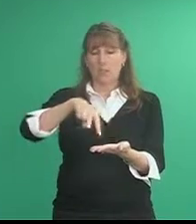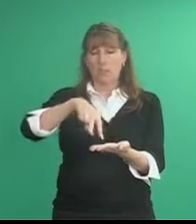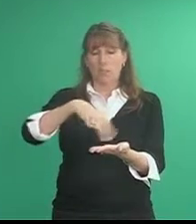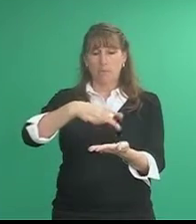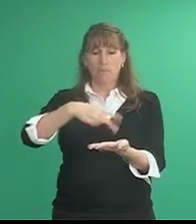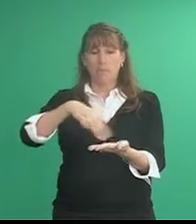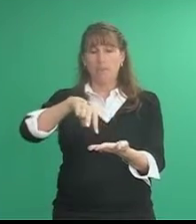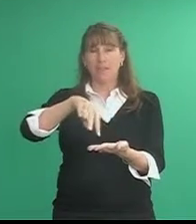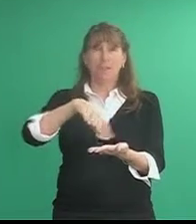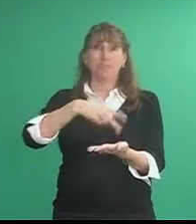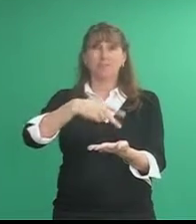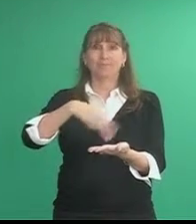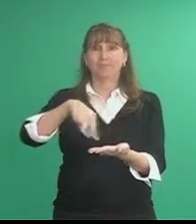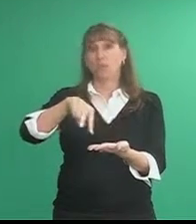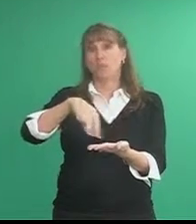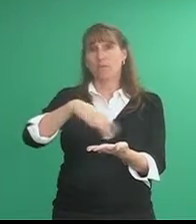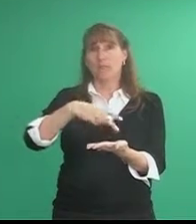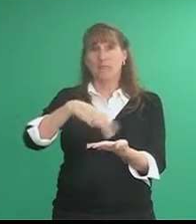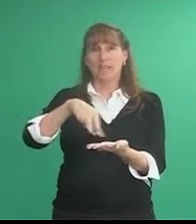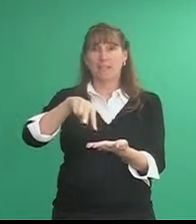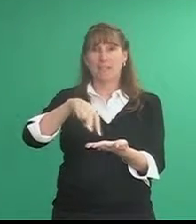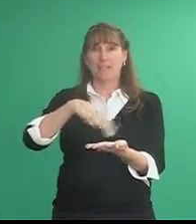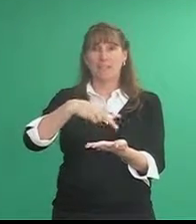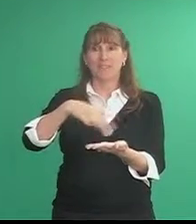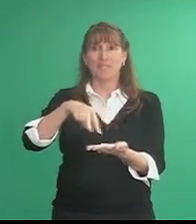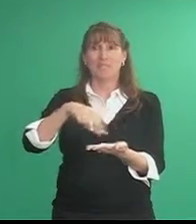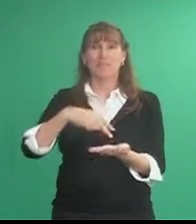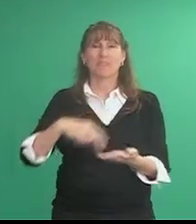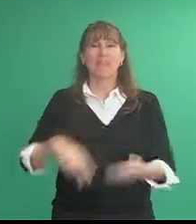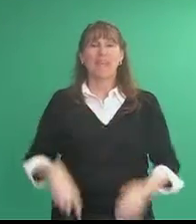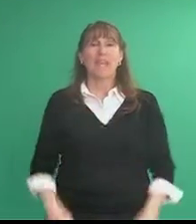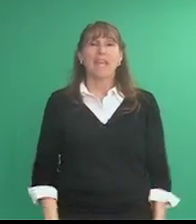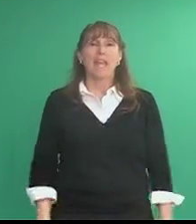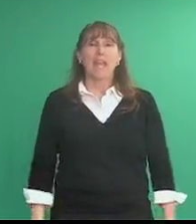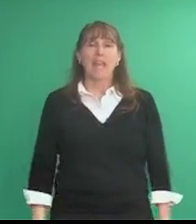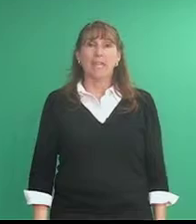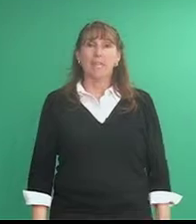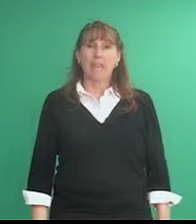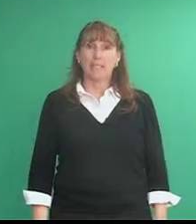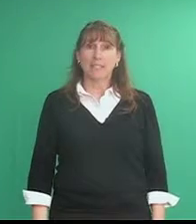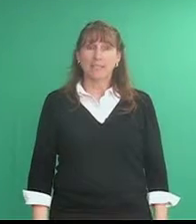feet are swiveling back and forth and finally